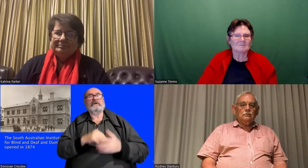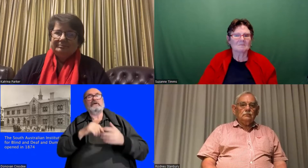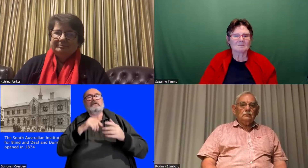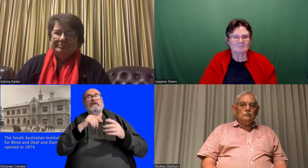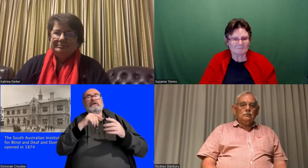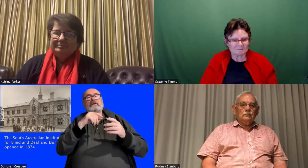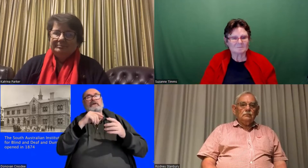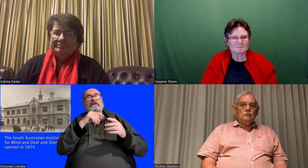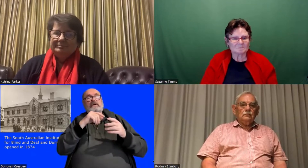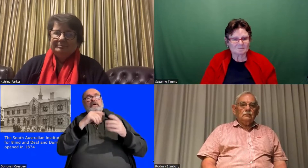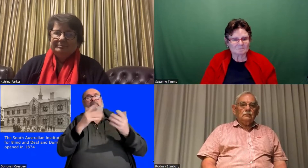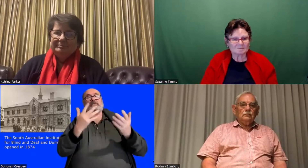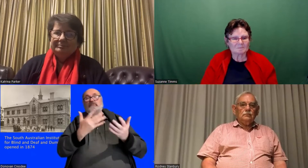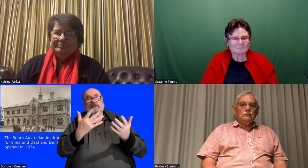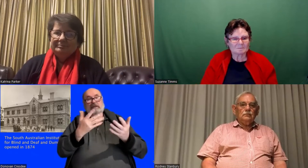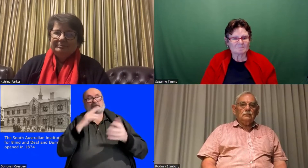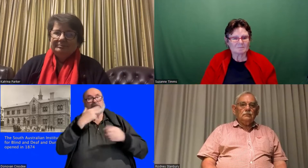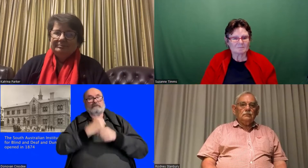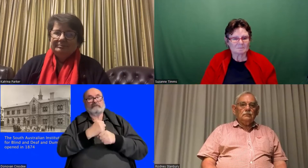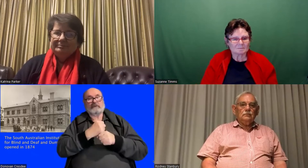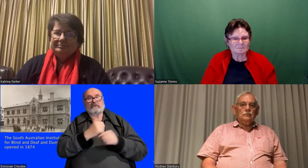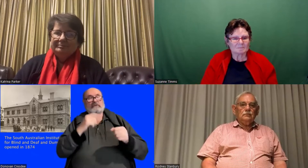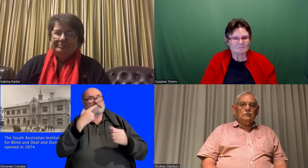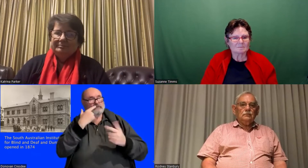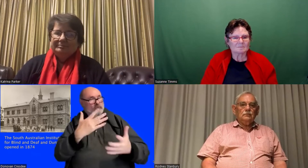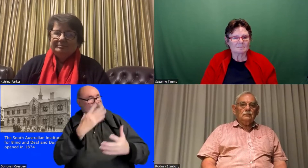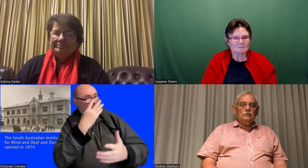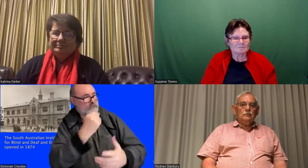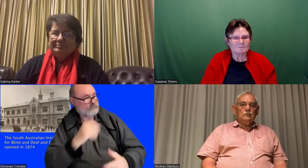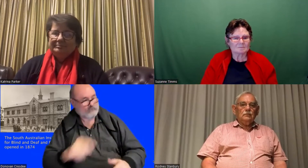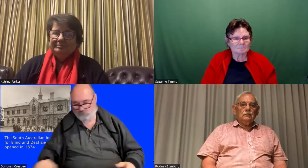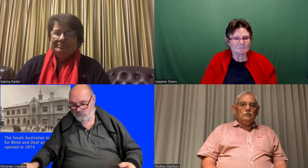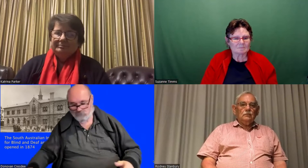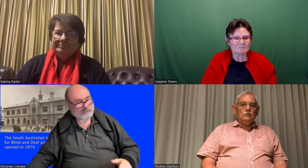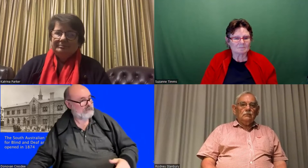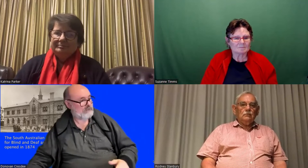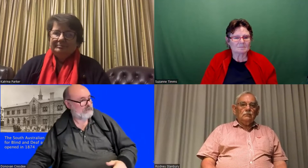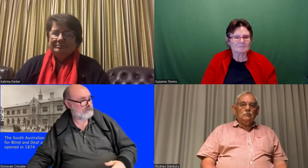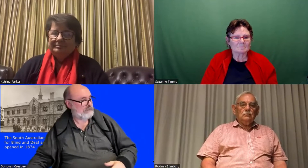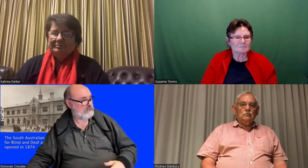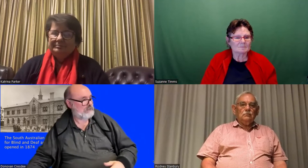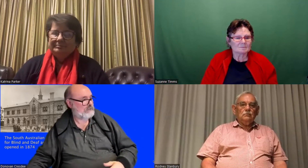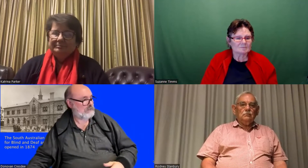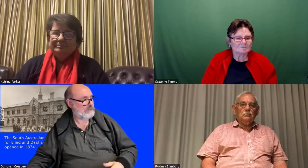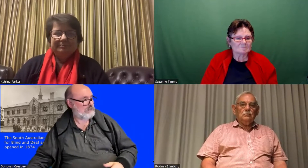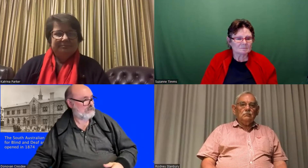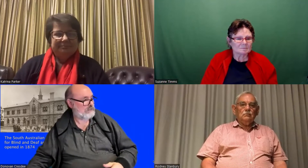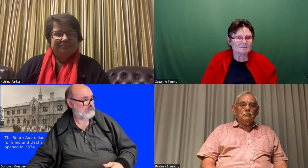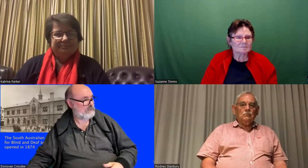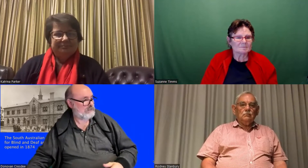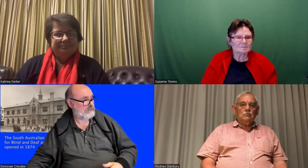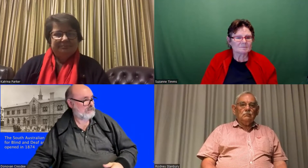site for the society and so I'll show you a photo of one of the Deaf societies established.